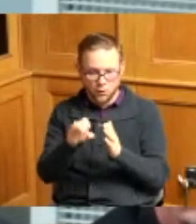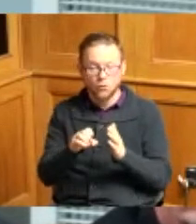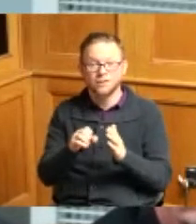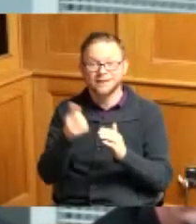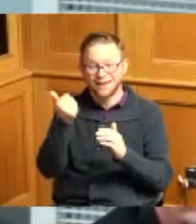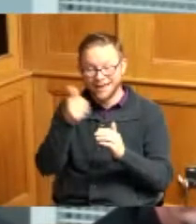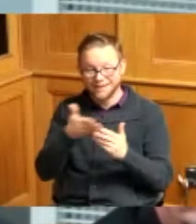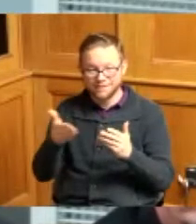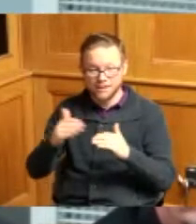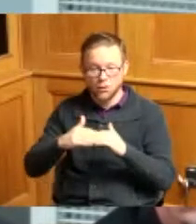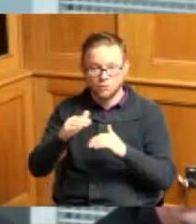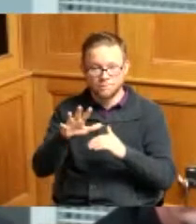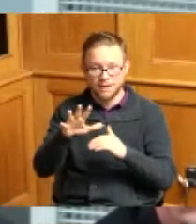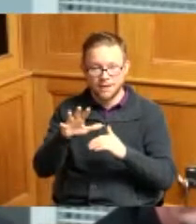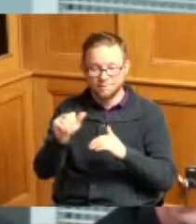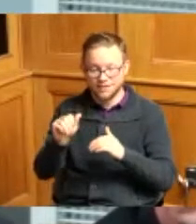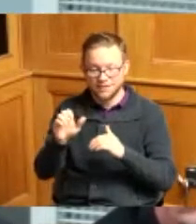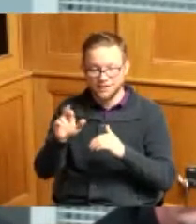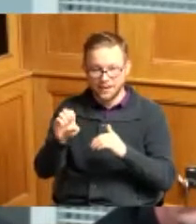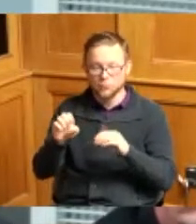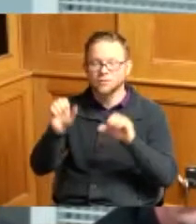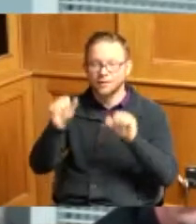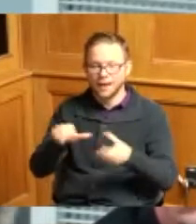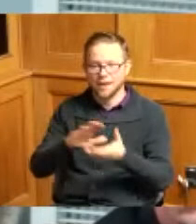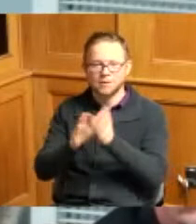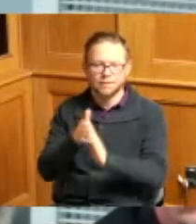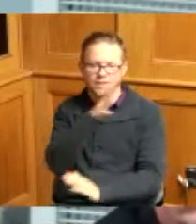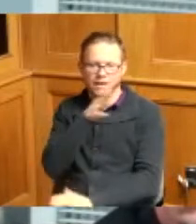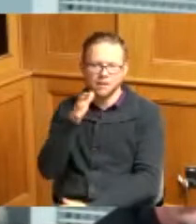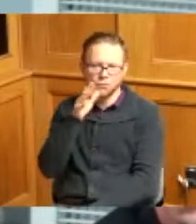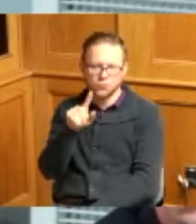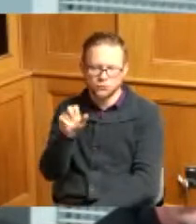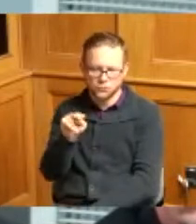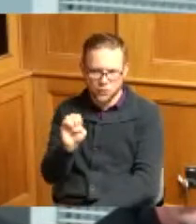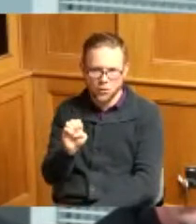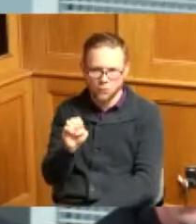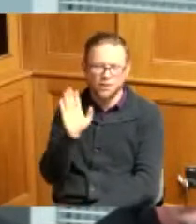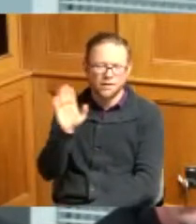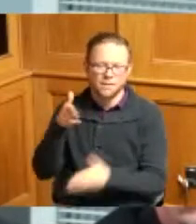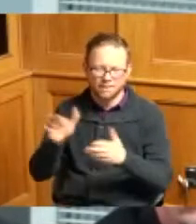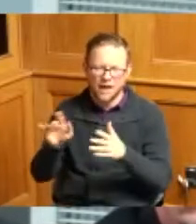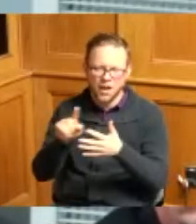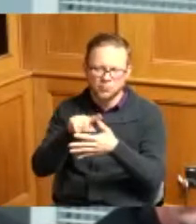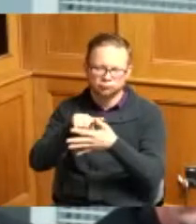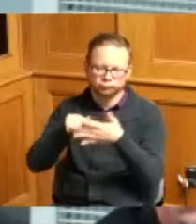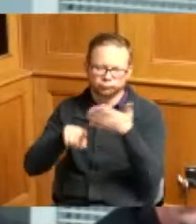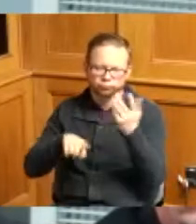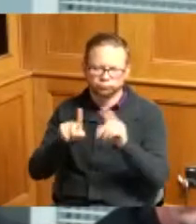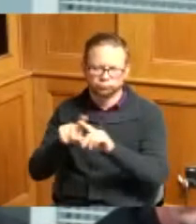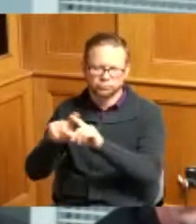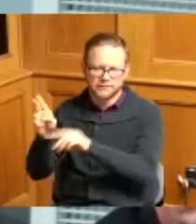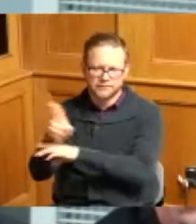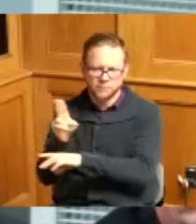zoning which allows different scenarios to happen with that agricultural which in this case the bees